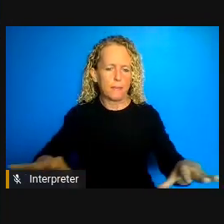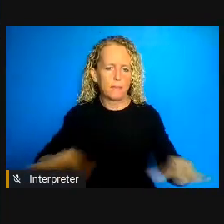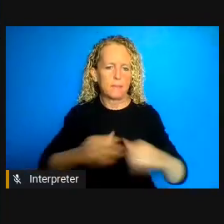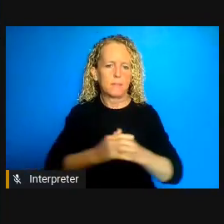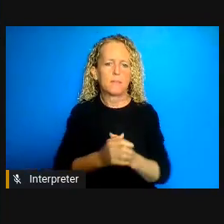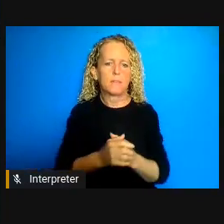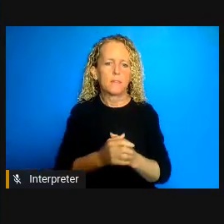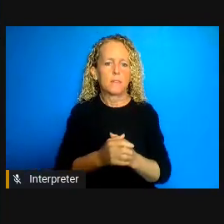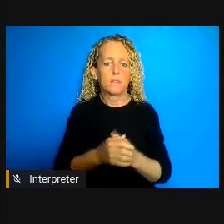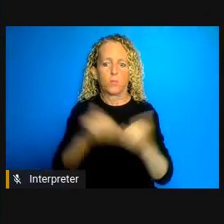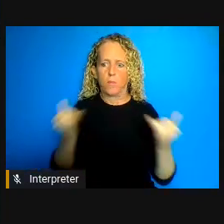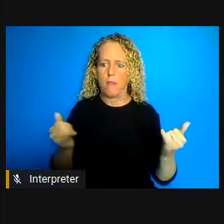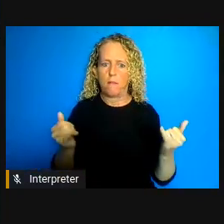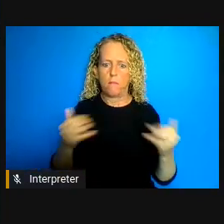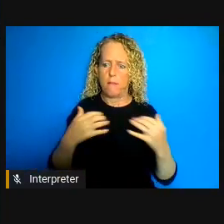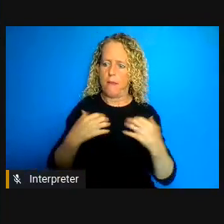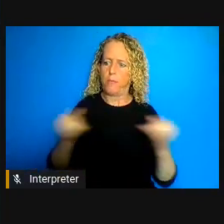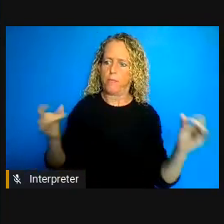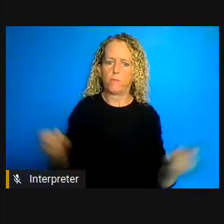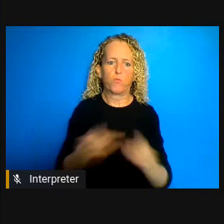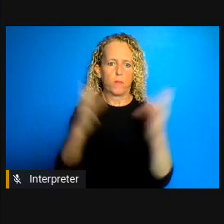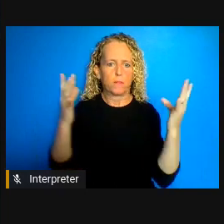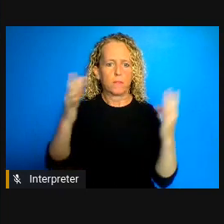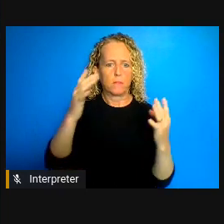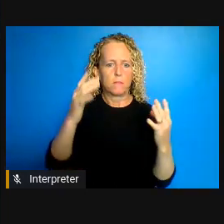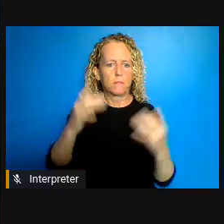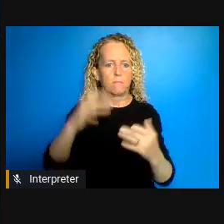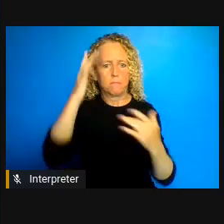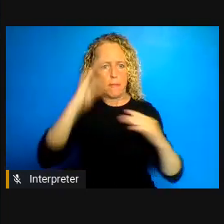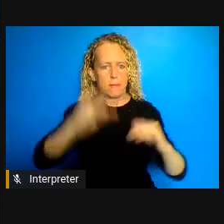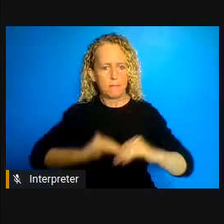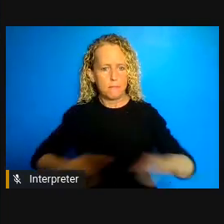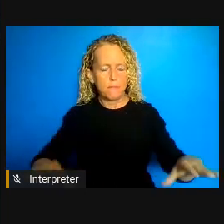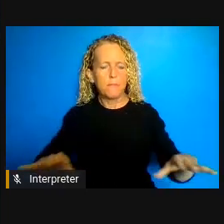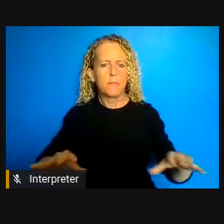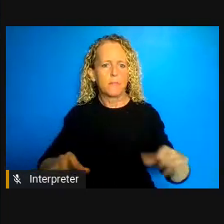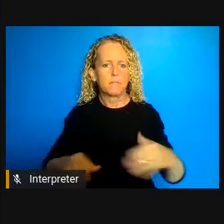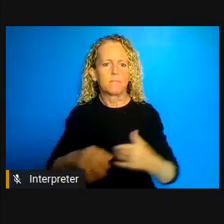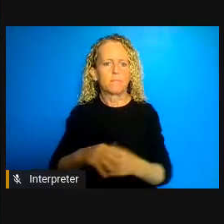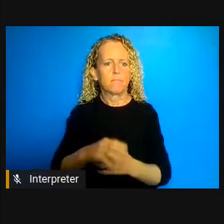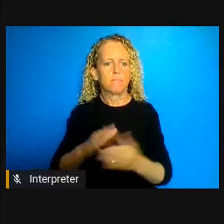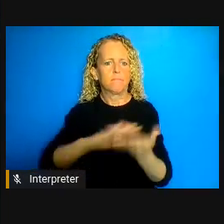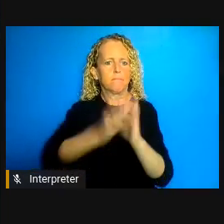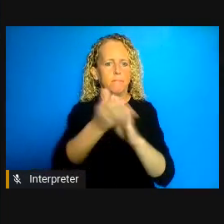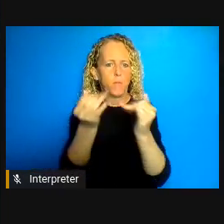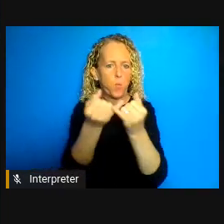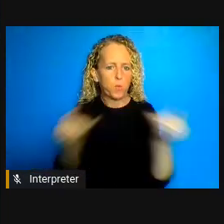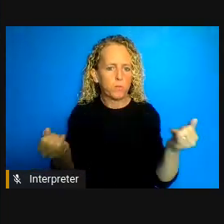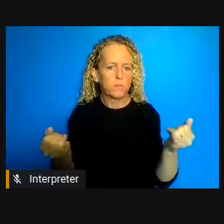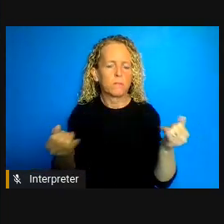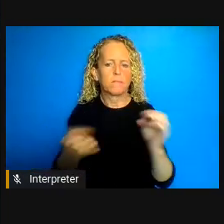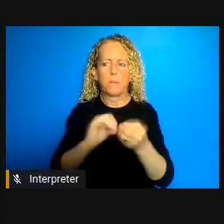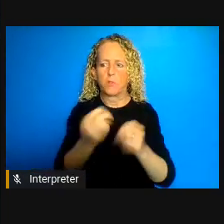crisis that's currently ongoing. The research is showing that my research, my